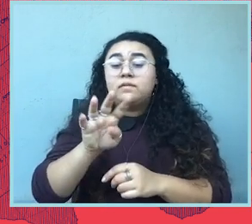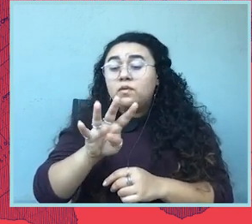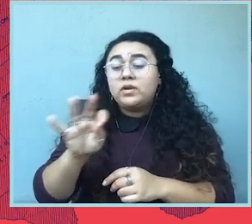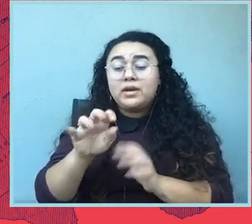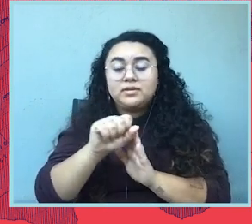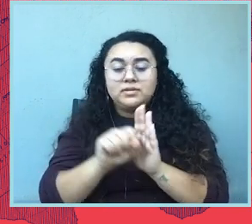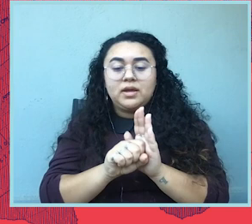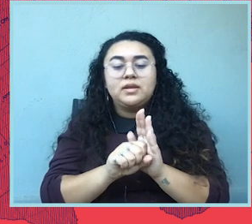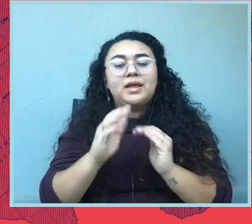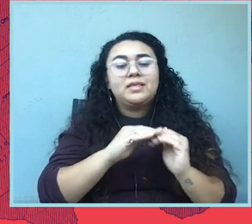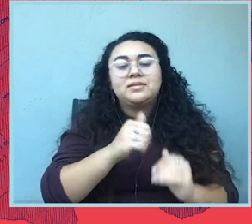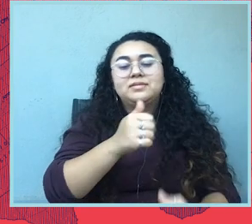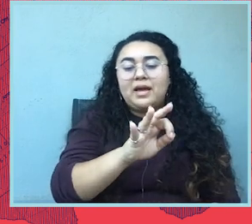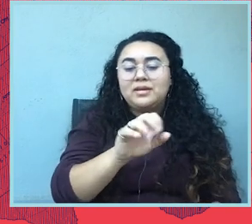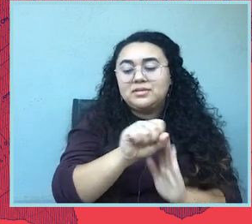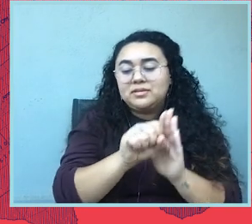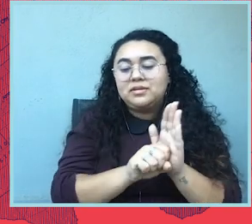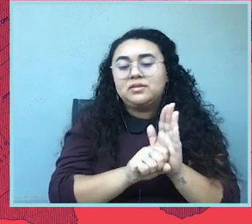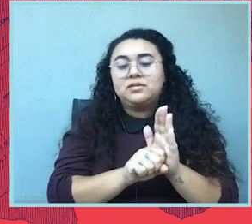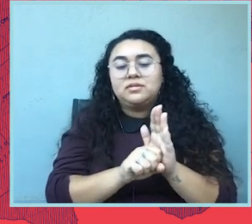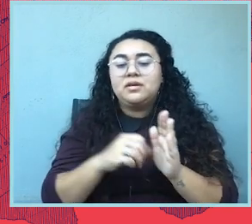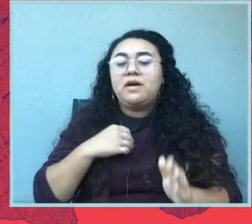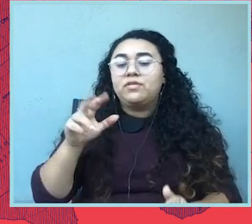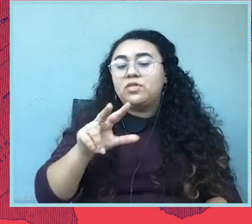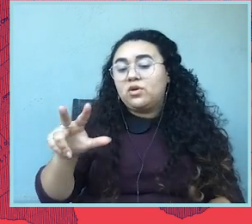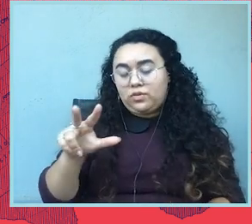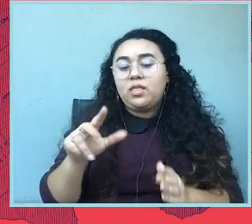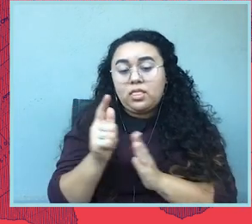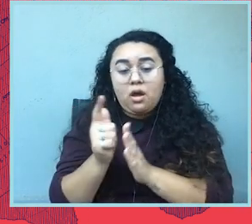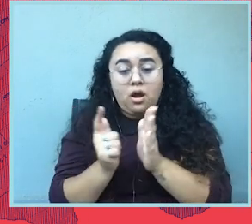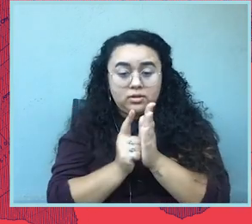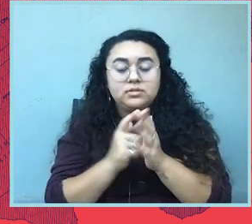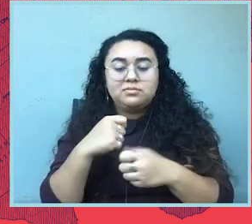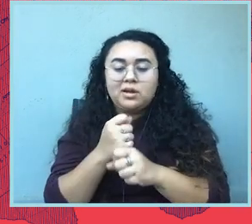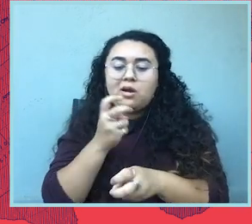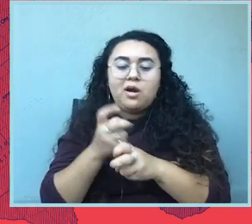At least 19 states to date have enacted 33 laws that make it harder for Americans to